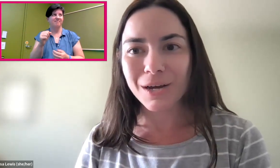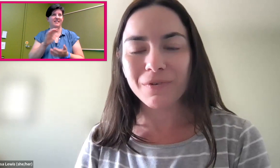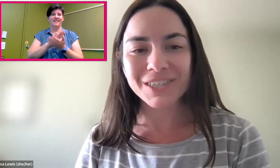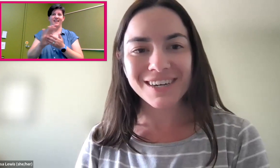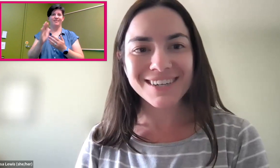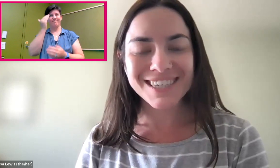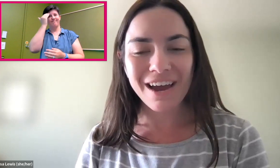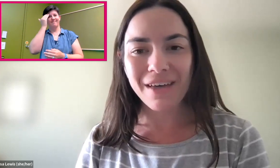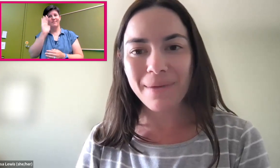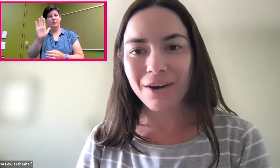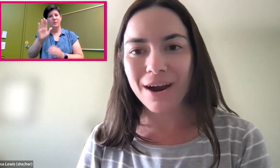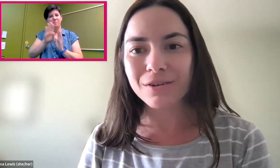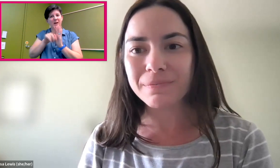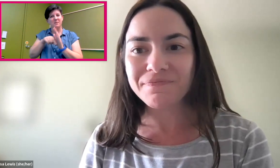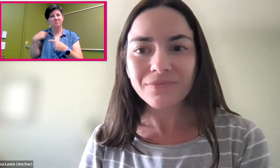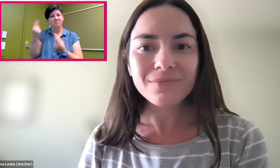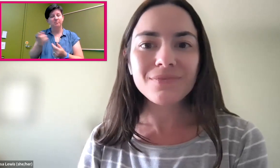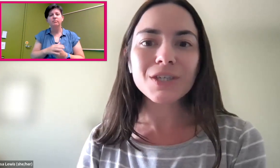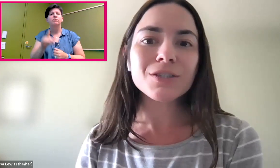It's helpful to have that background.